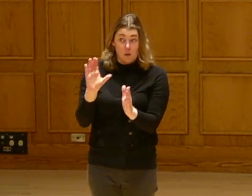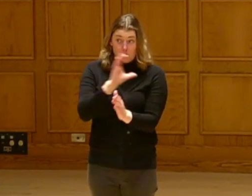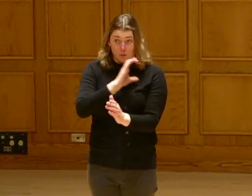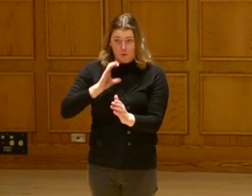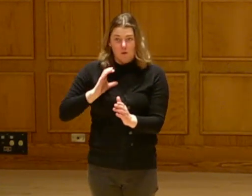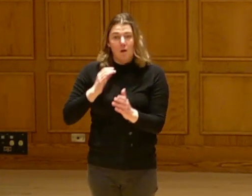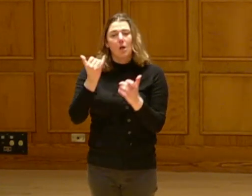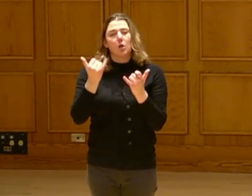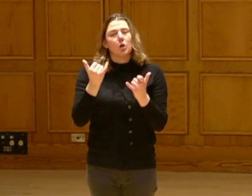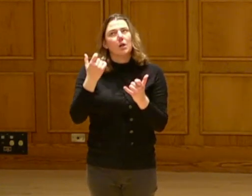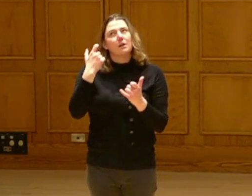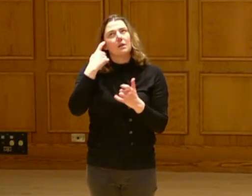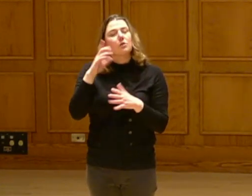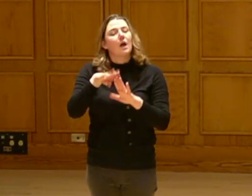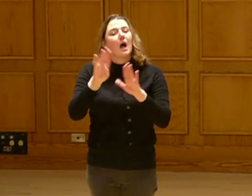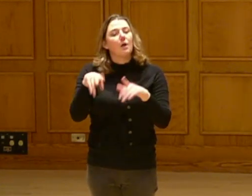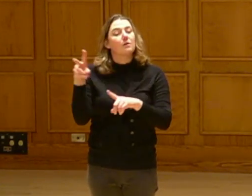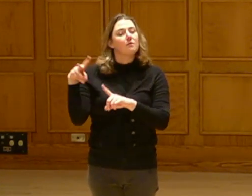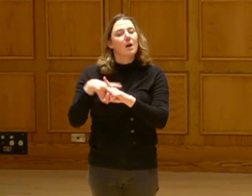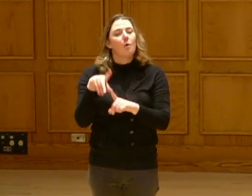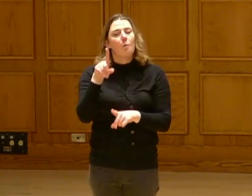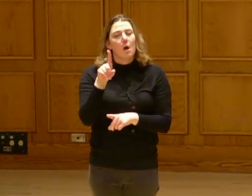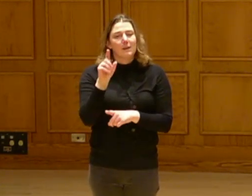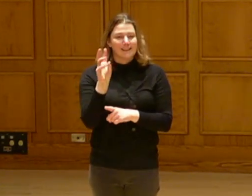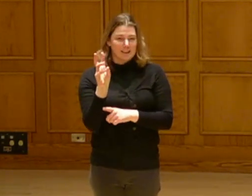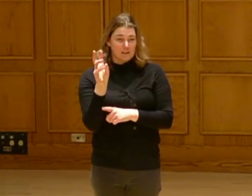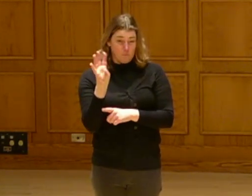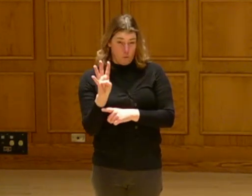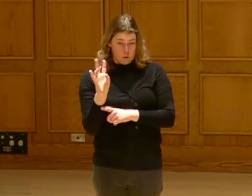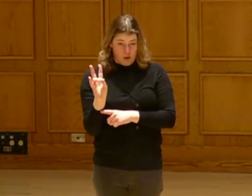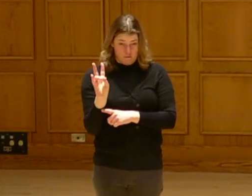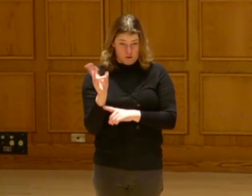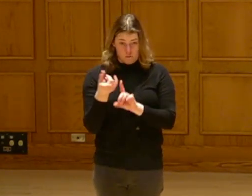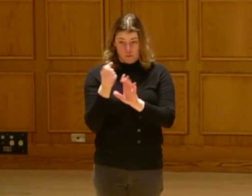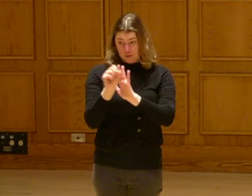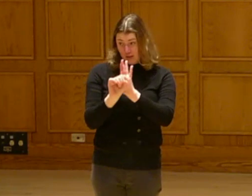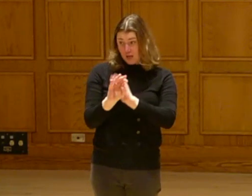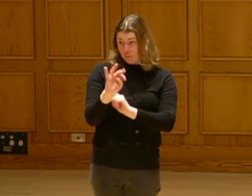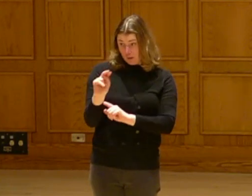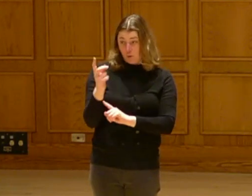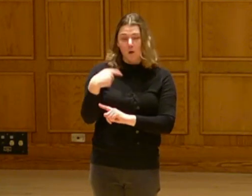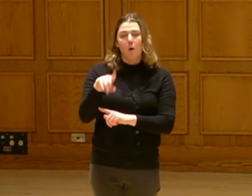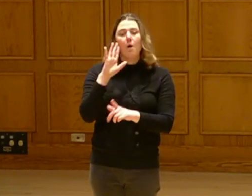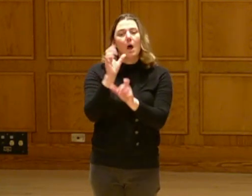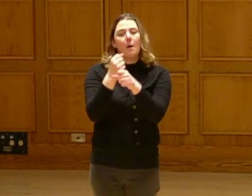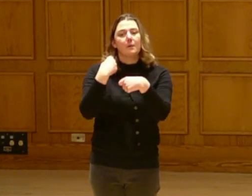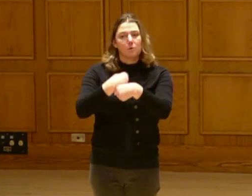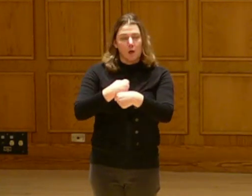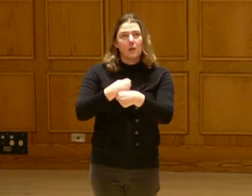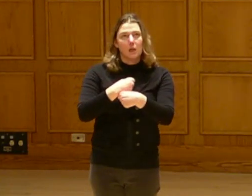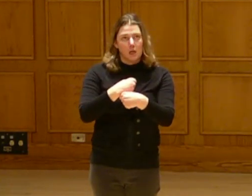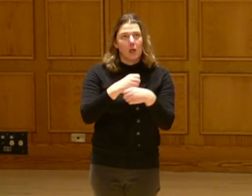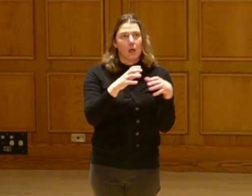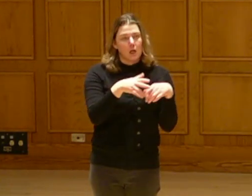There's currently a house file 1647 that's with the State of Minnesota that would help us create a tribal energy advisory board.